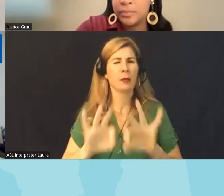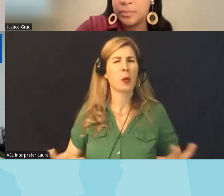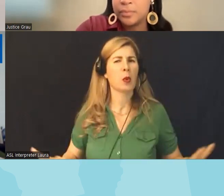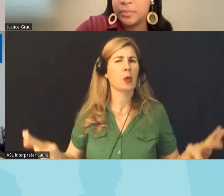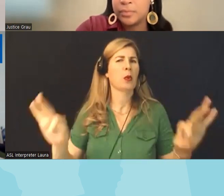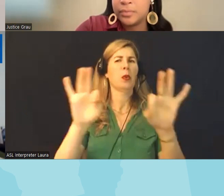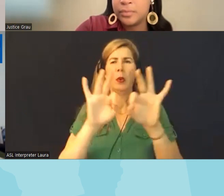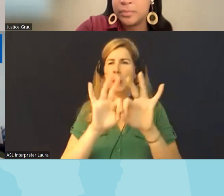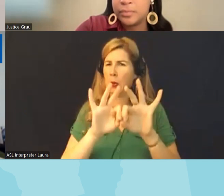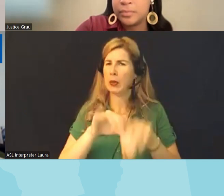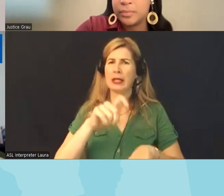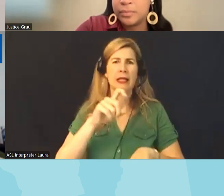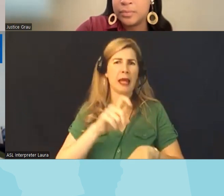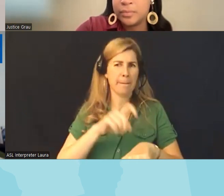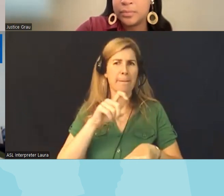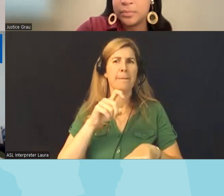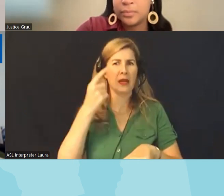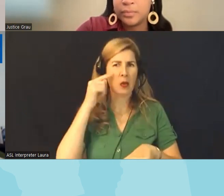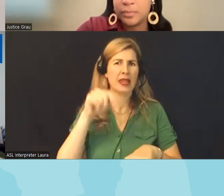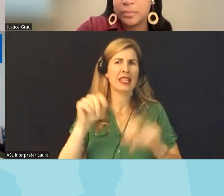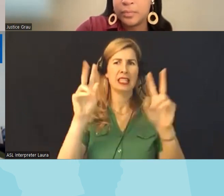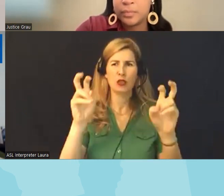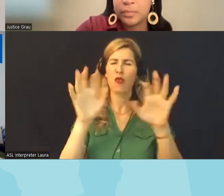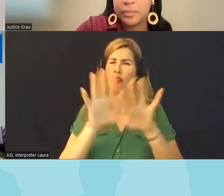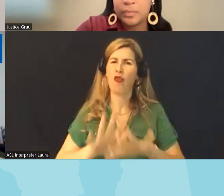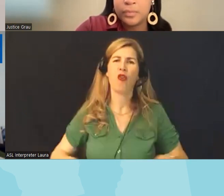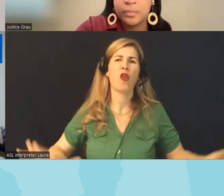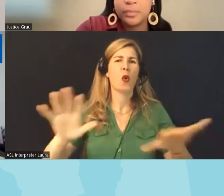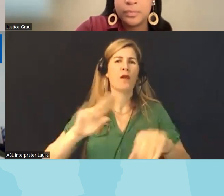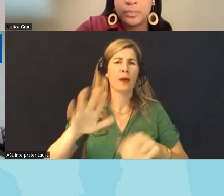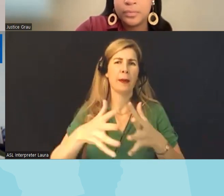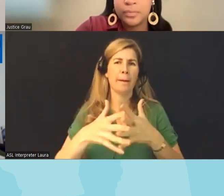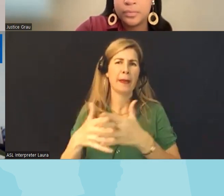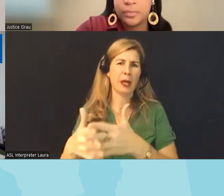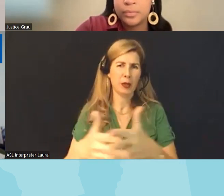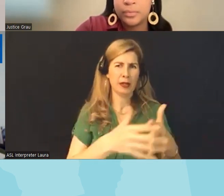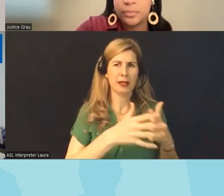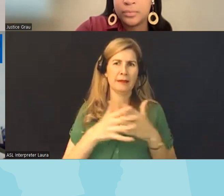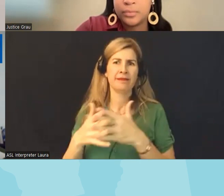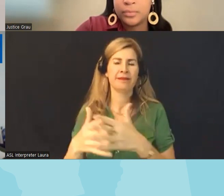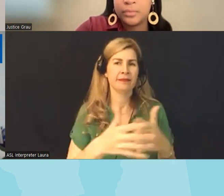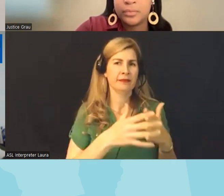for this particular issue Nationwide and I think um the opportunity for us all to come together